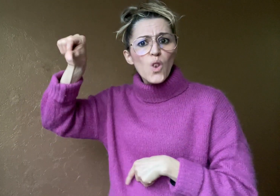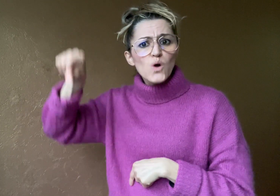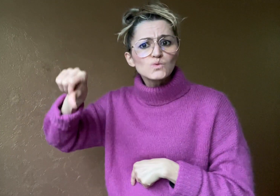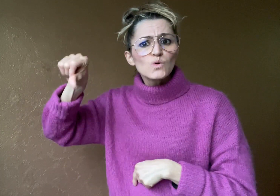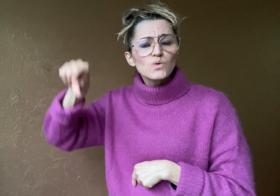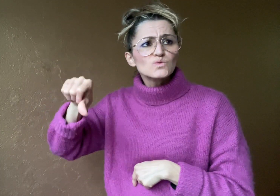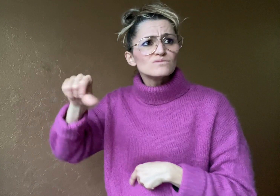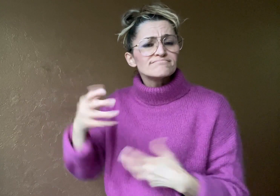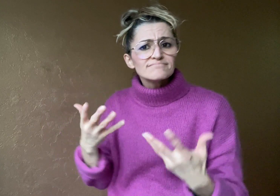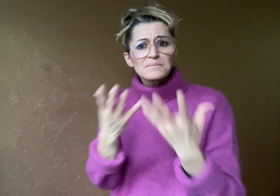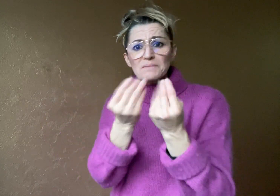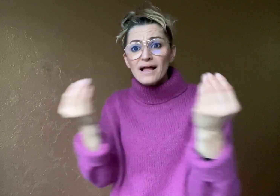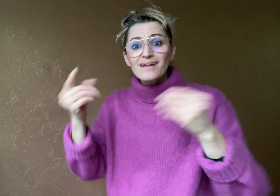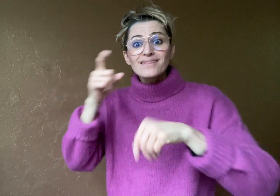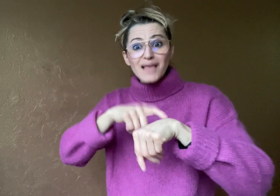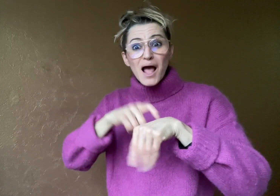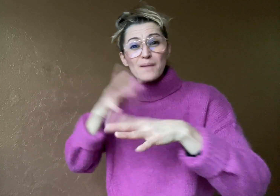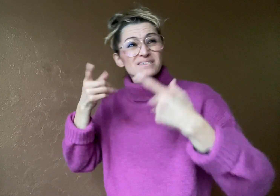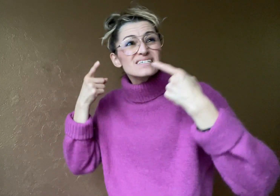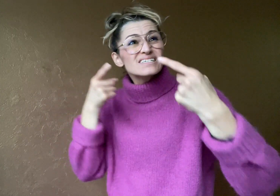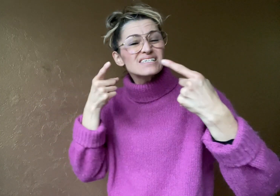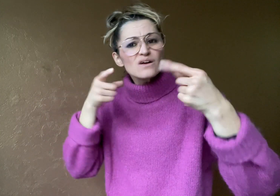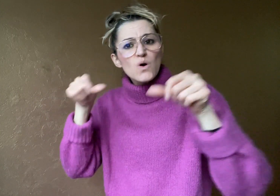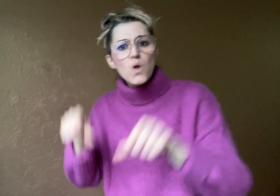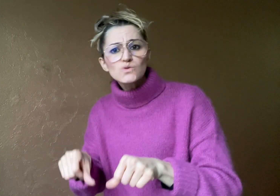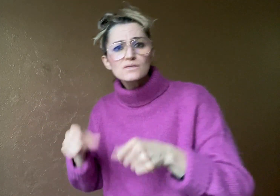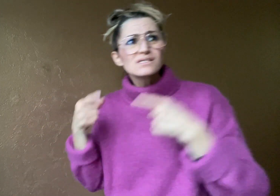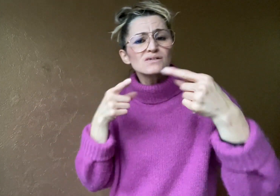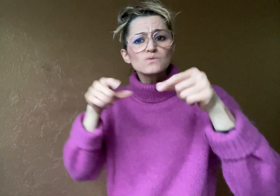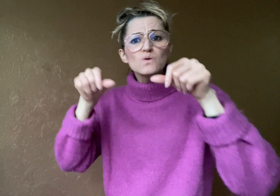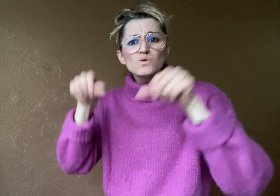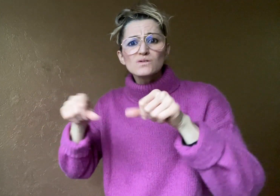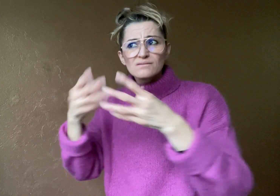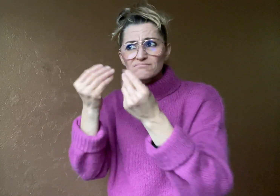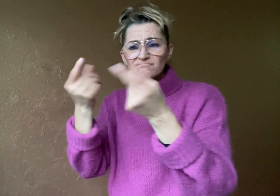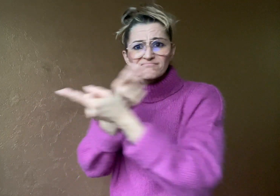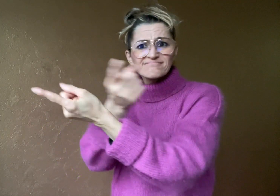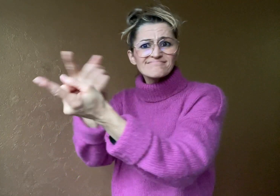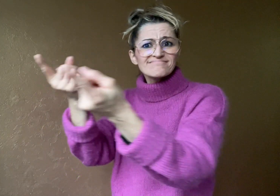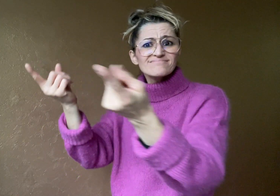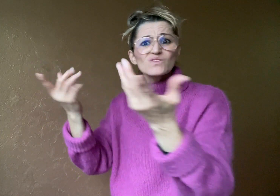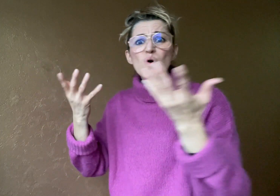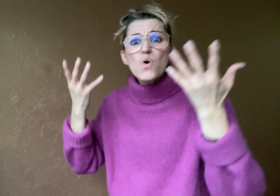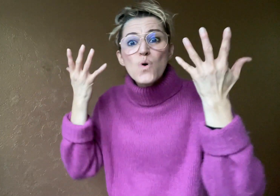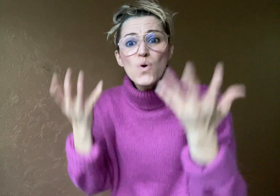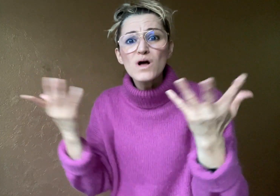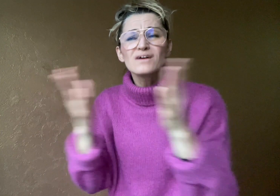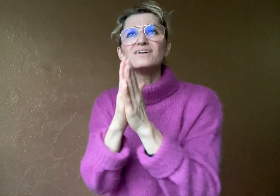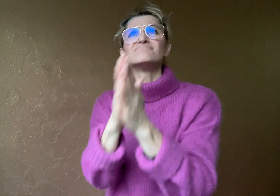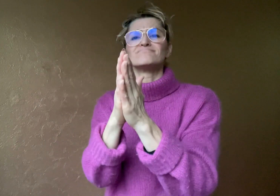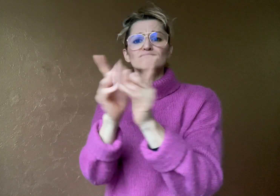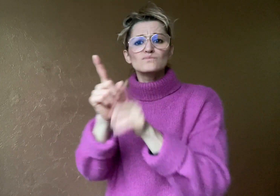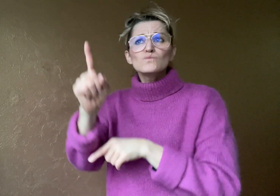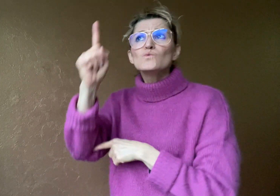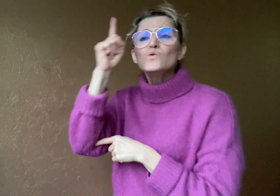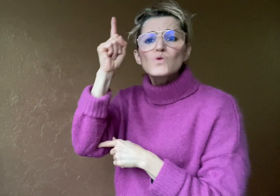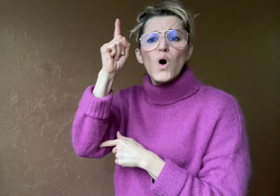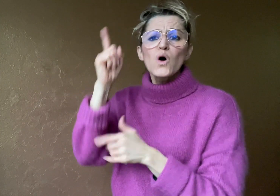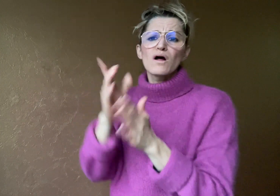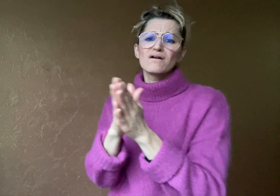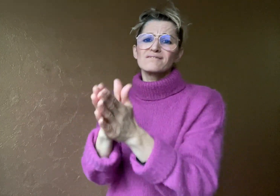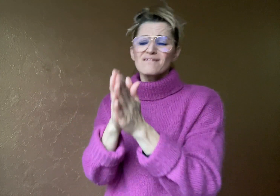a losing battle most of the time, unless by the grace of God